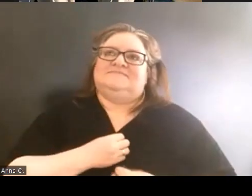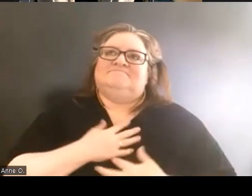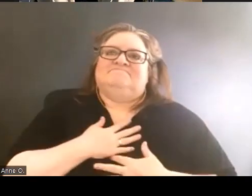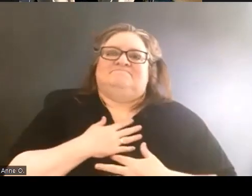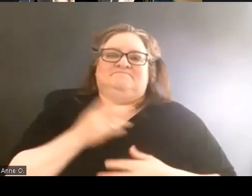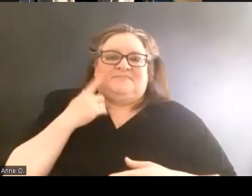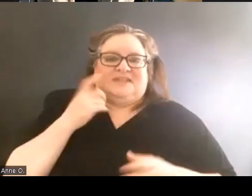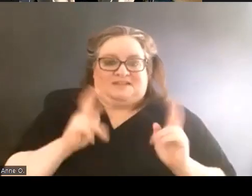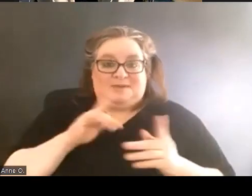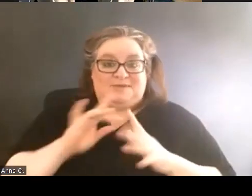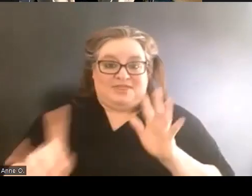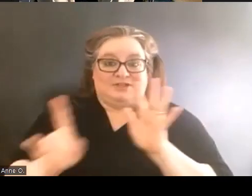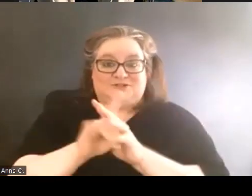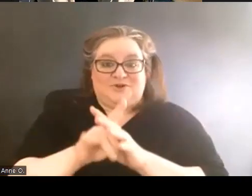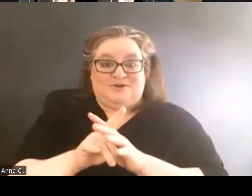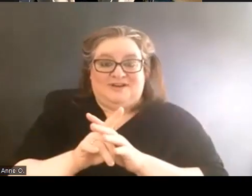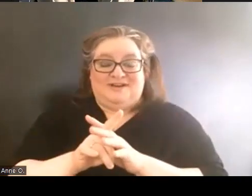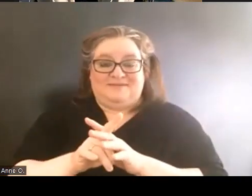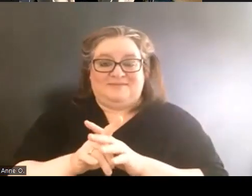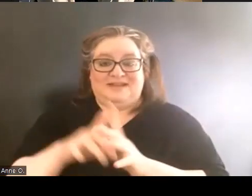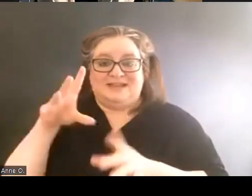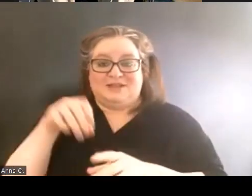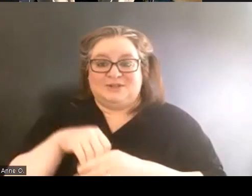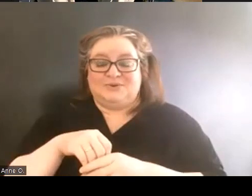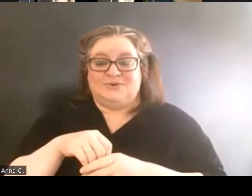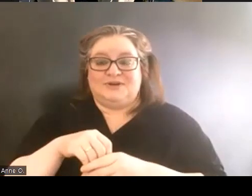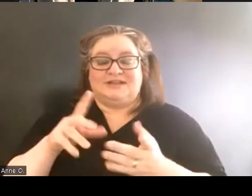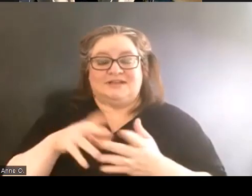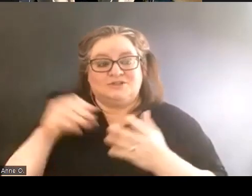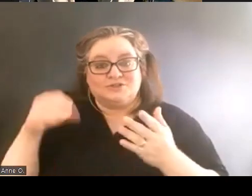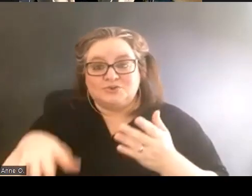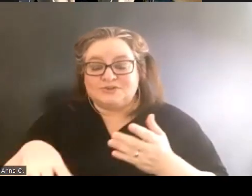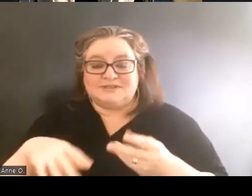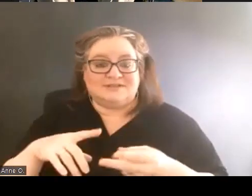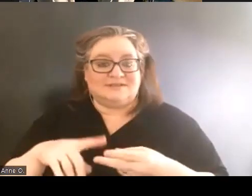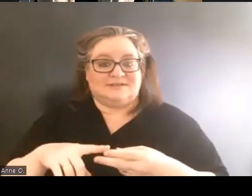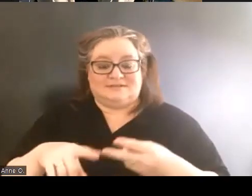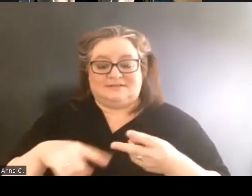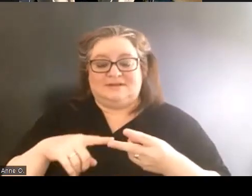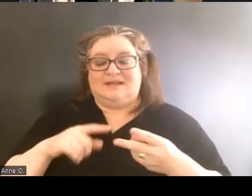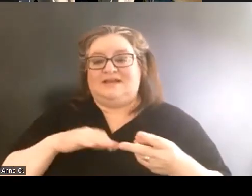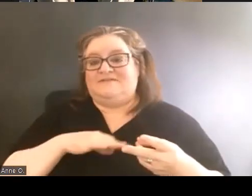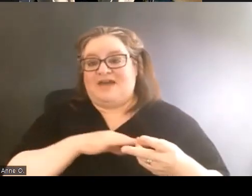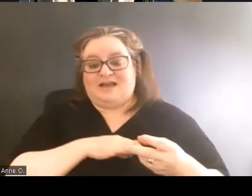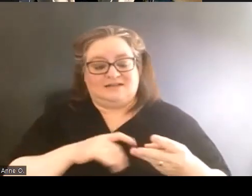at the protest included students, faculty, staff,